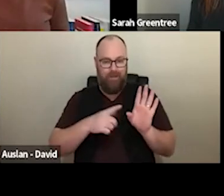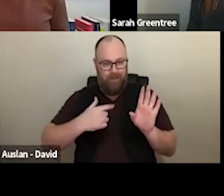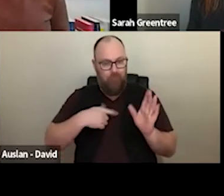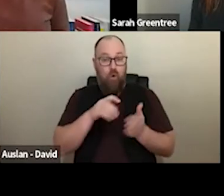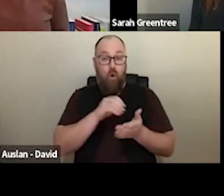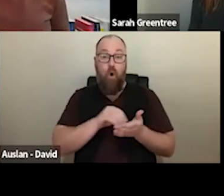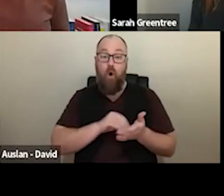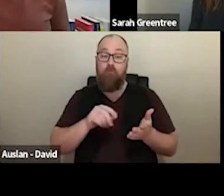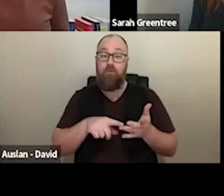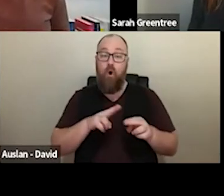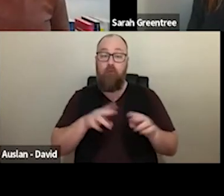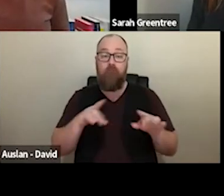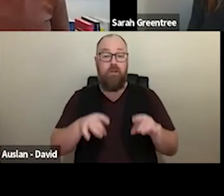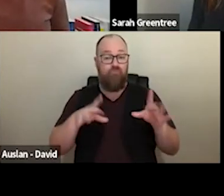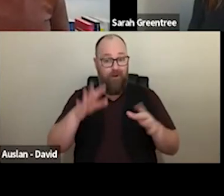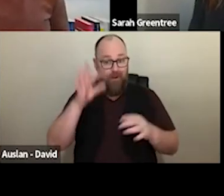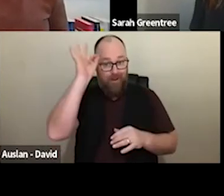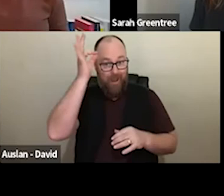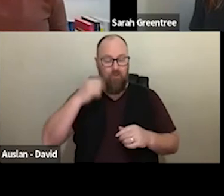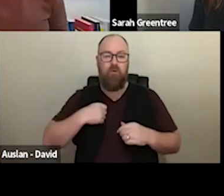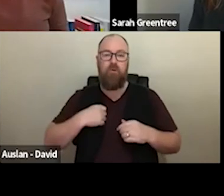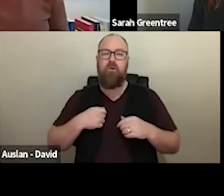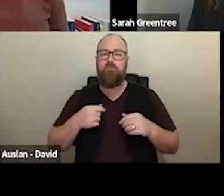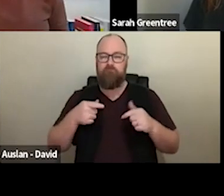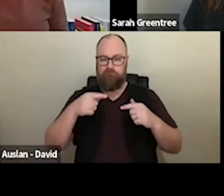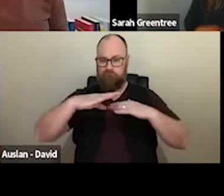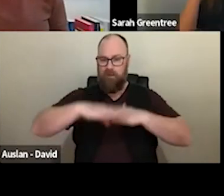Australia Council, we are on the category lands of the people of the Era nation, and